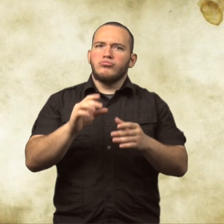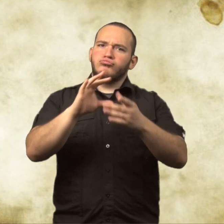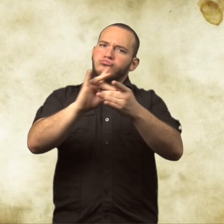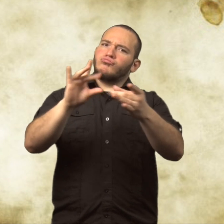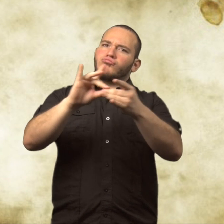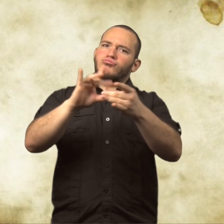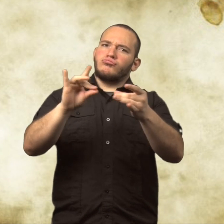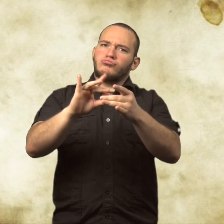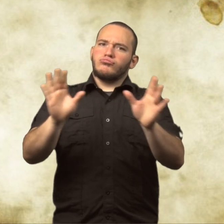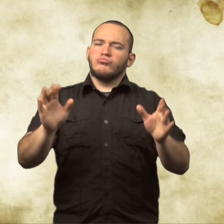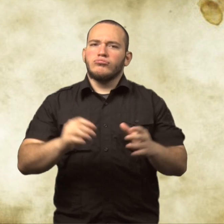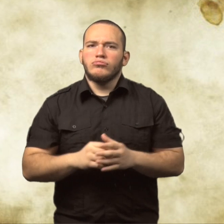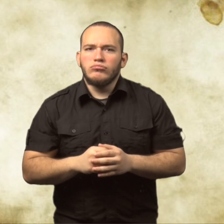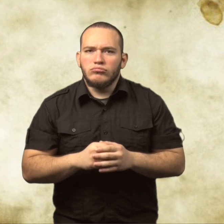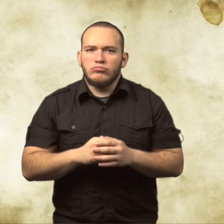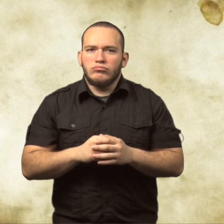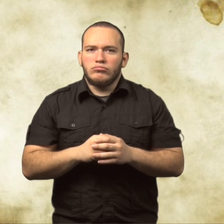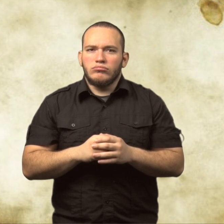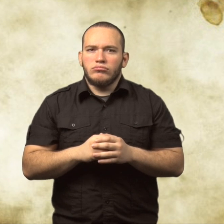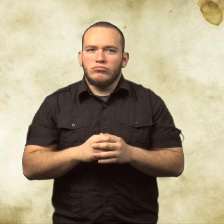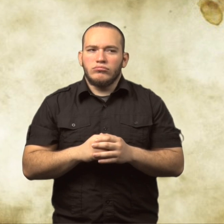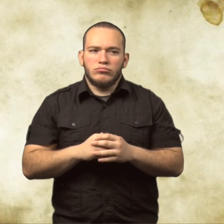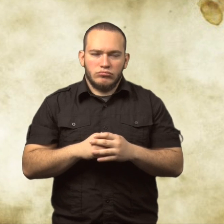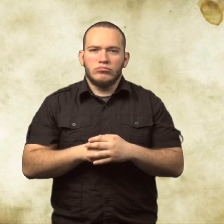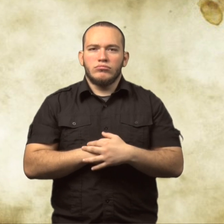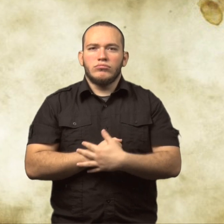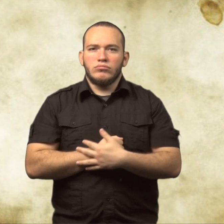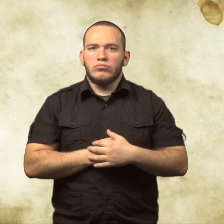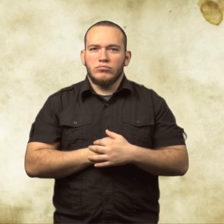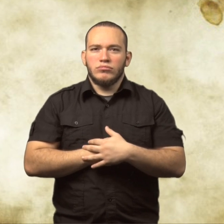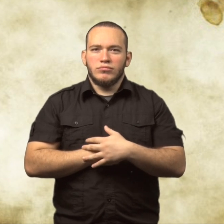Why would you use code? Why not just communicate openly?